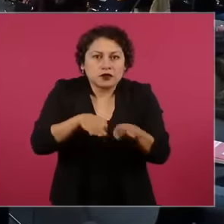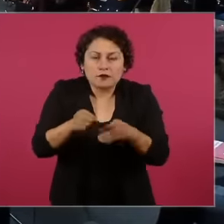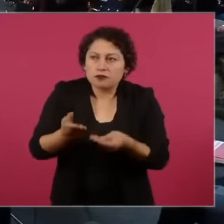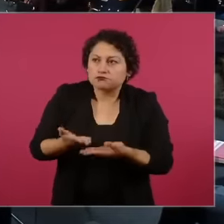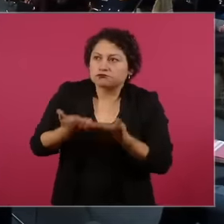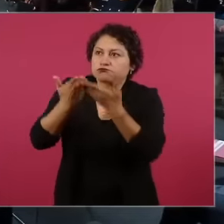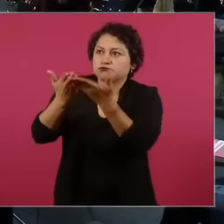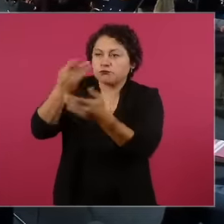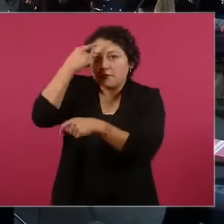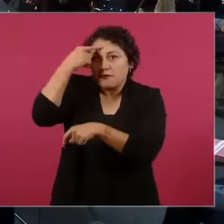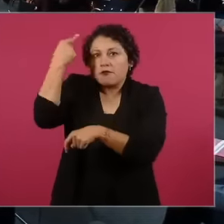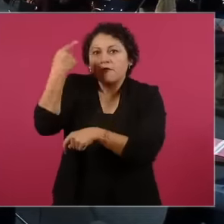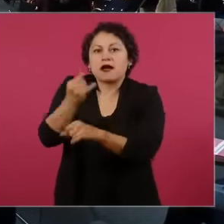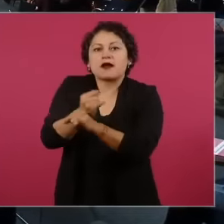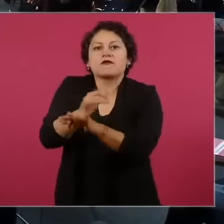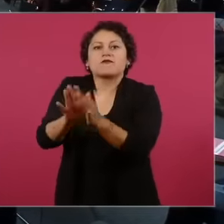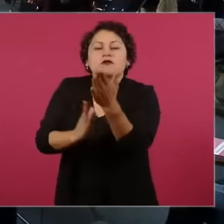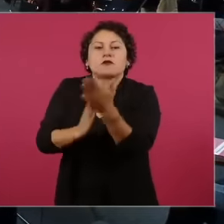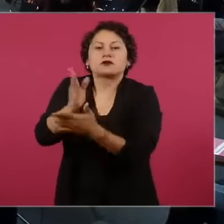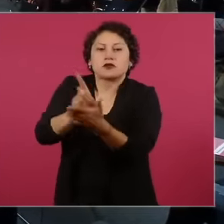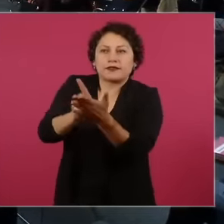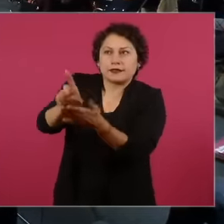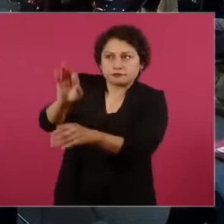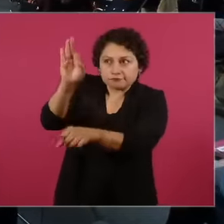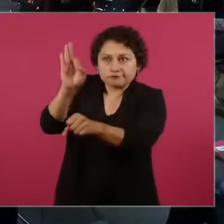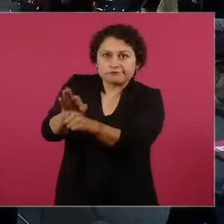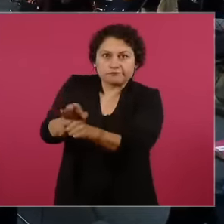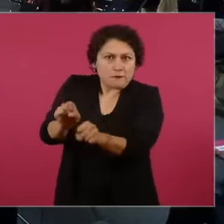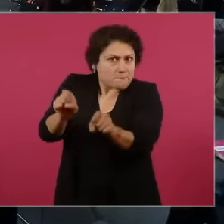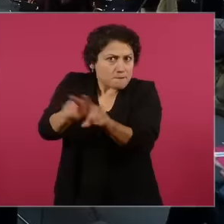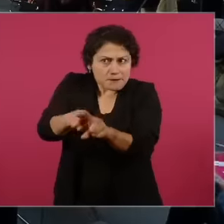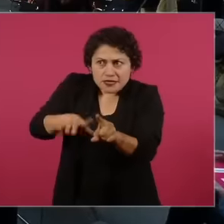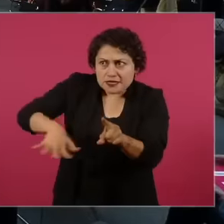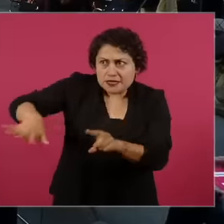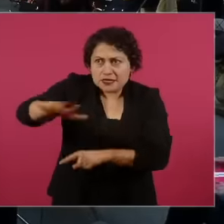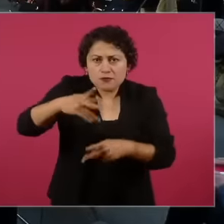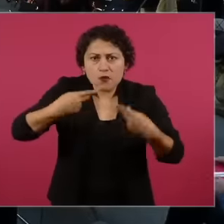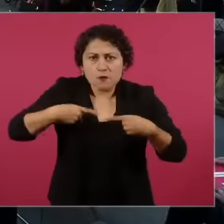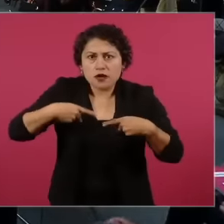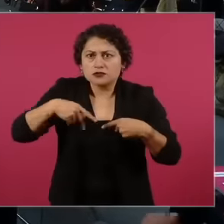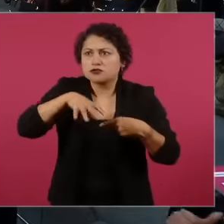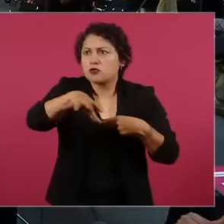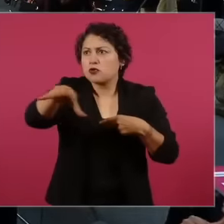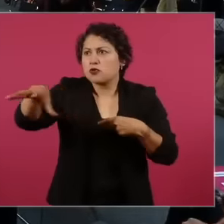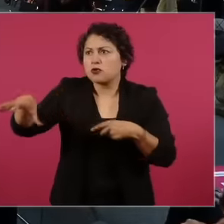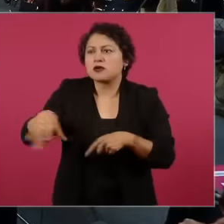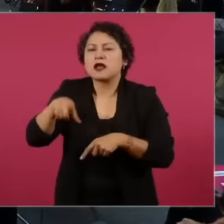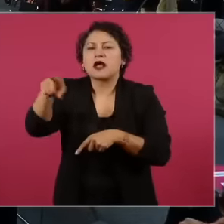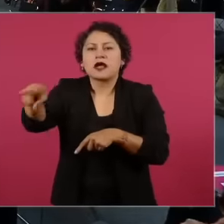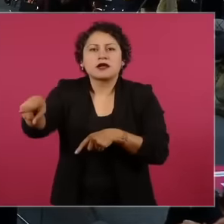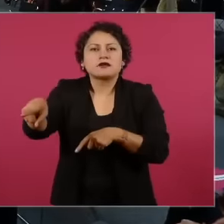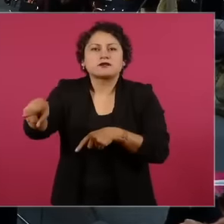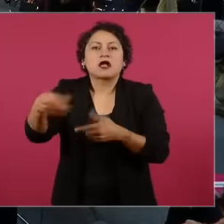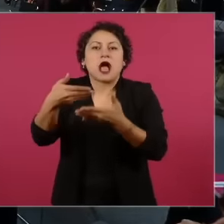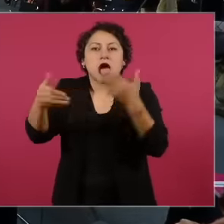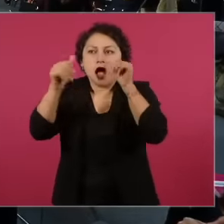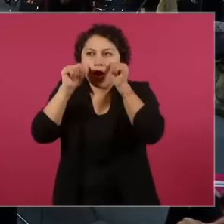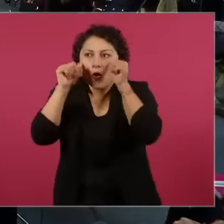information and they are the people who from now on and always must be listened to